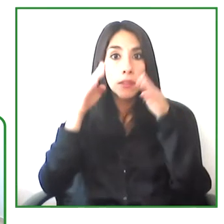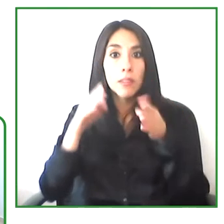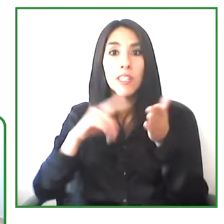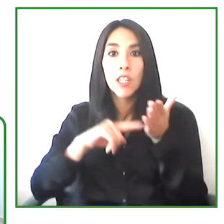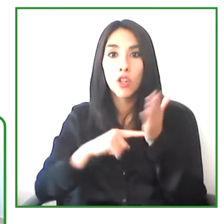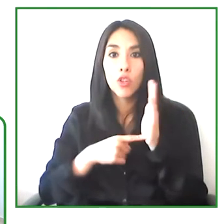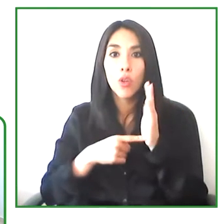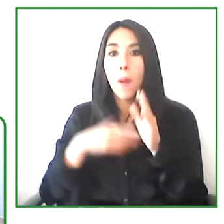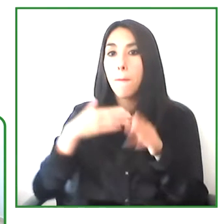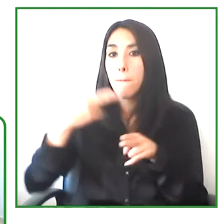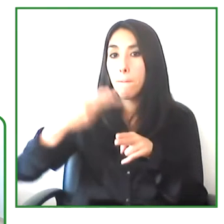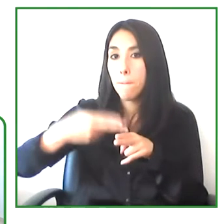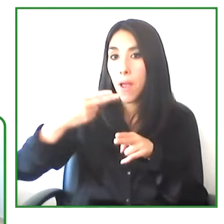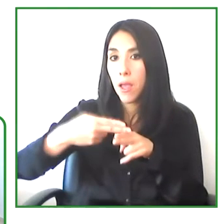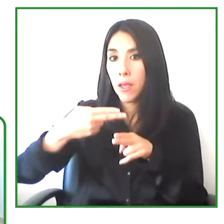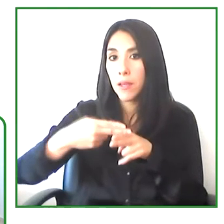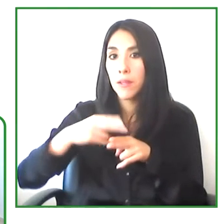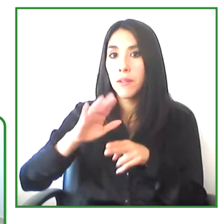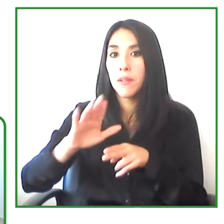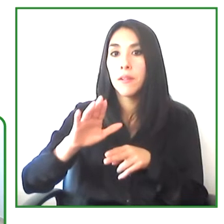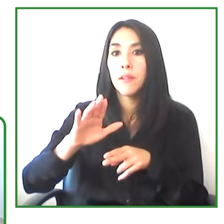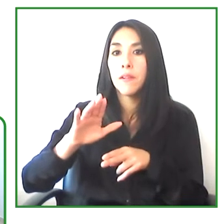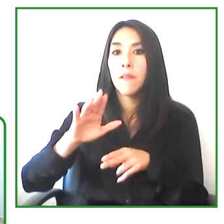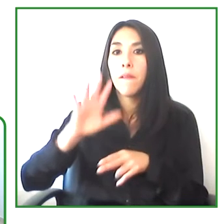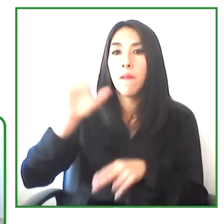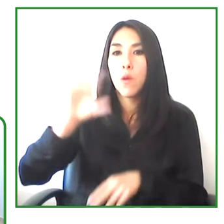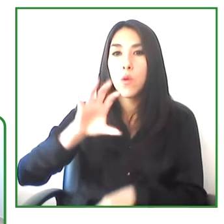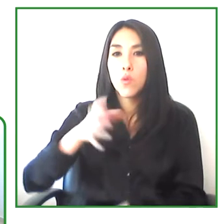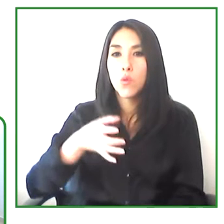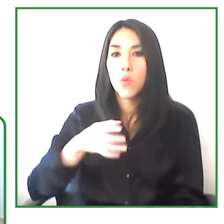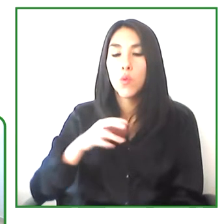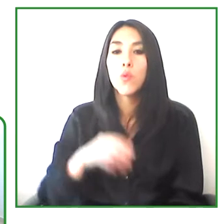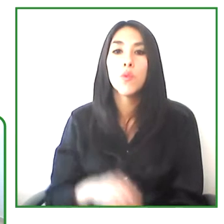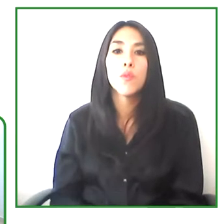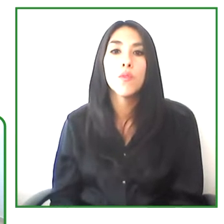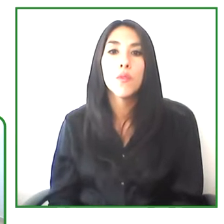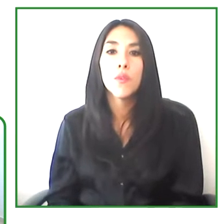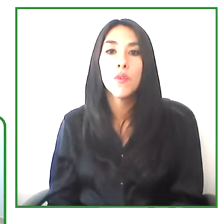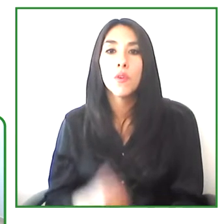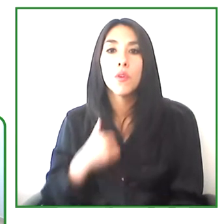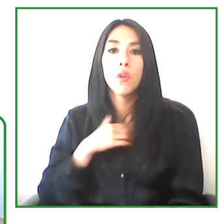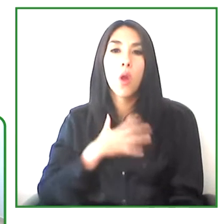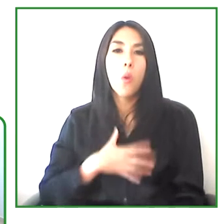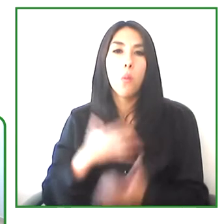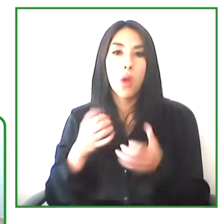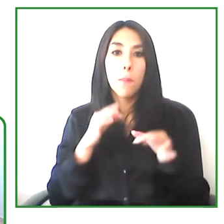that is called Centro de relevo and I would like Henry to tell us